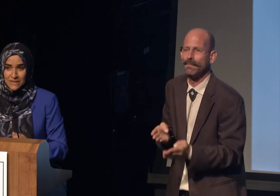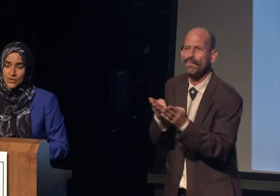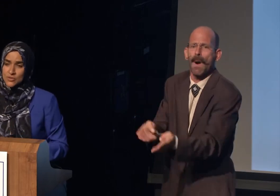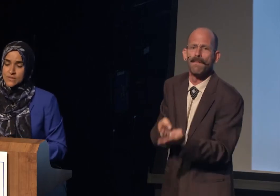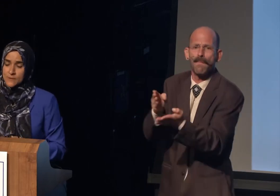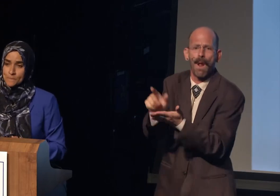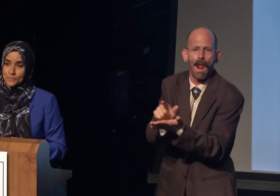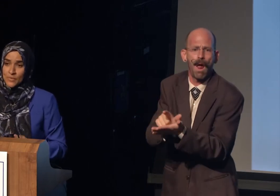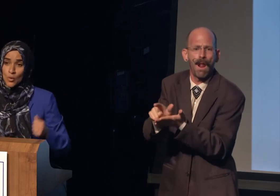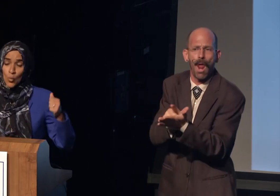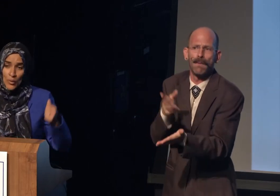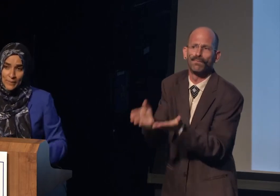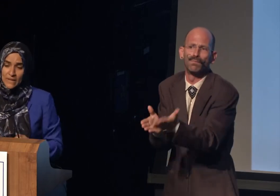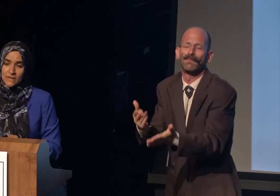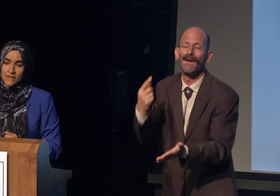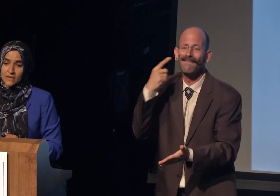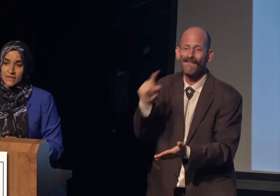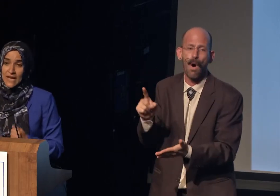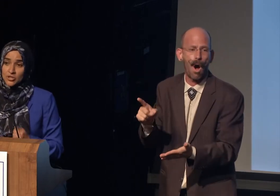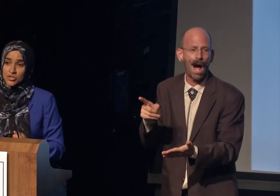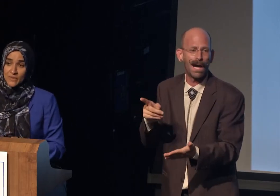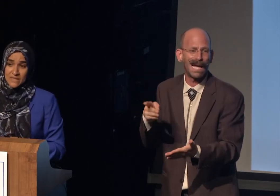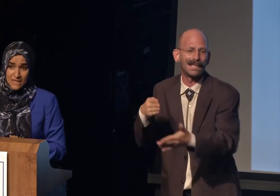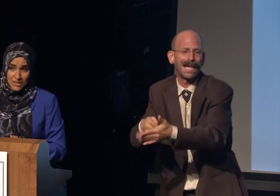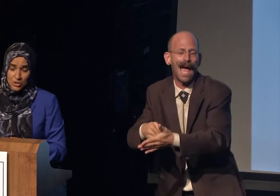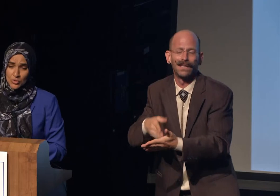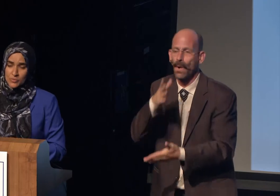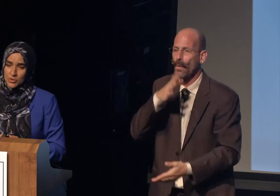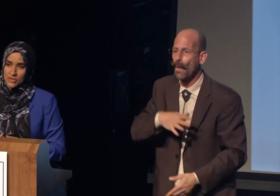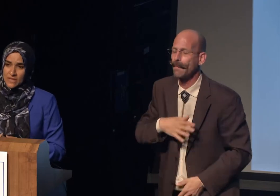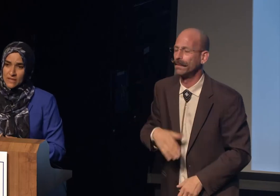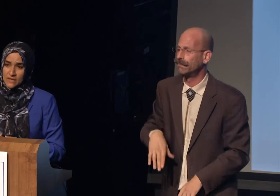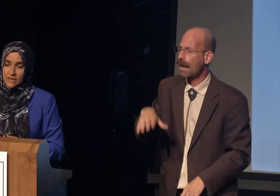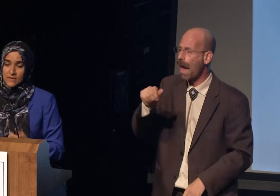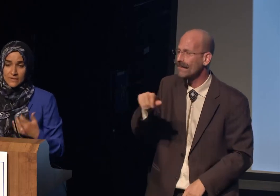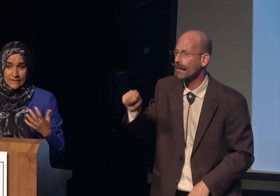and Latinos, women, the LGBTQ community,